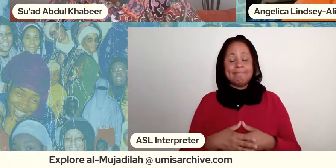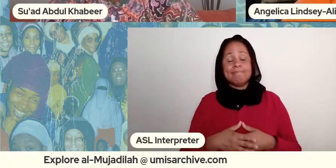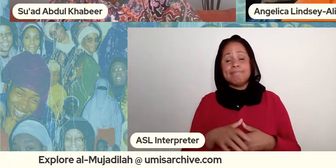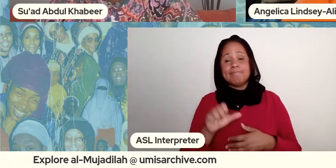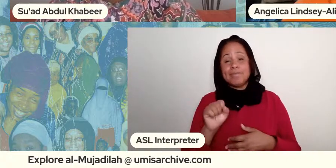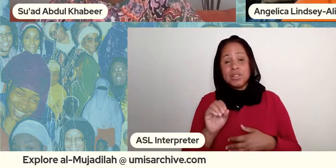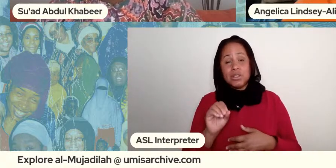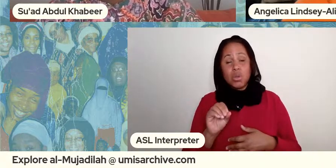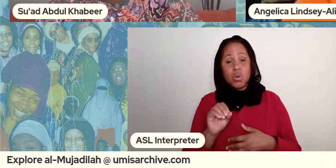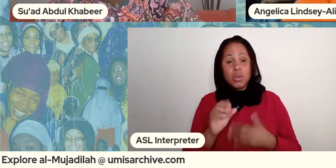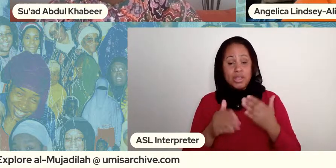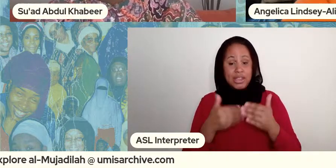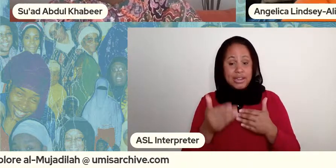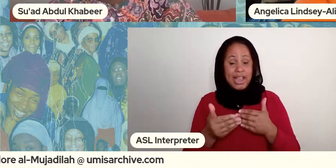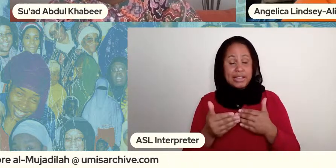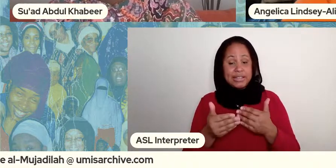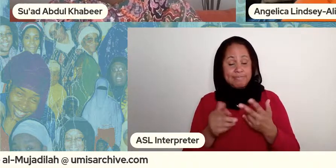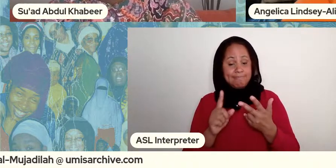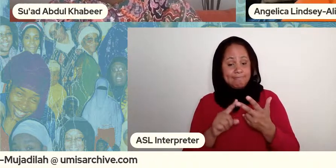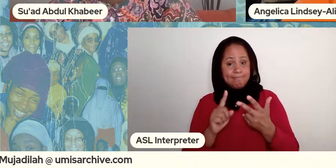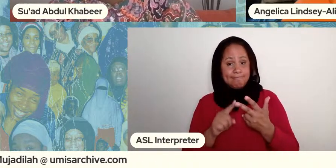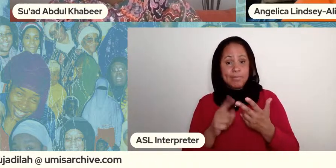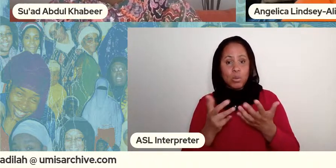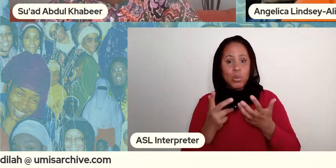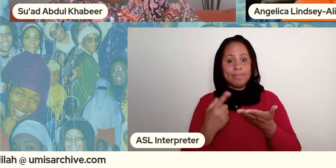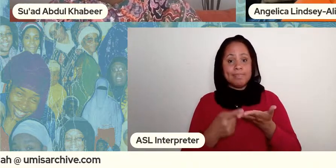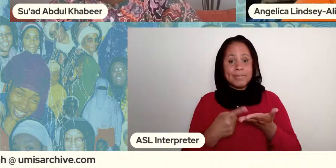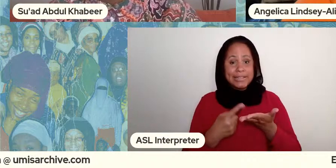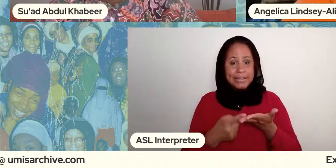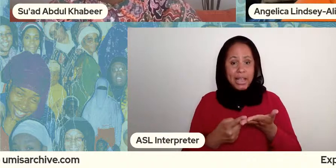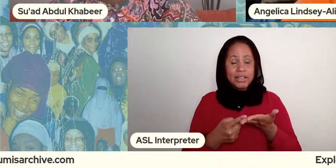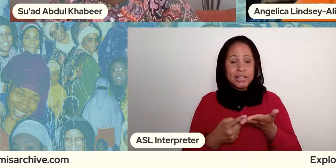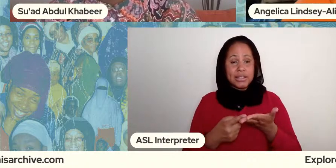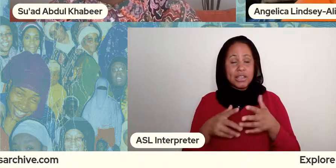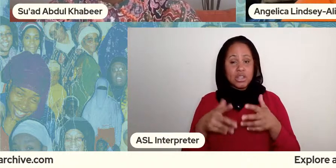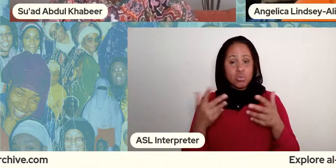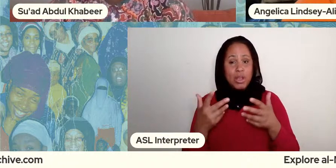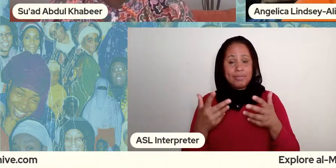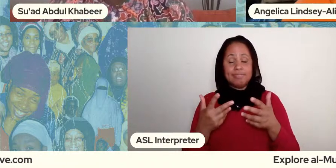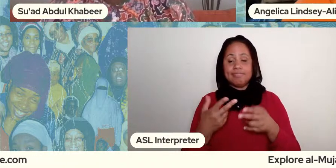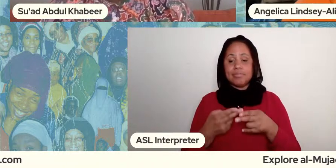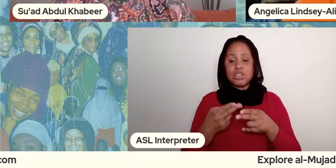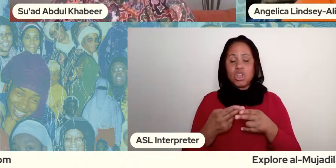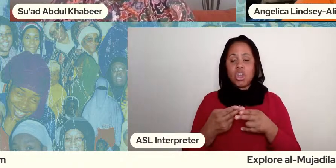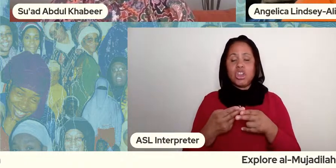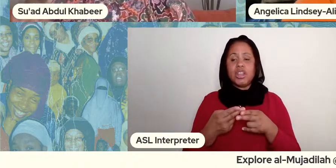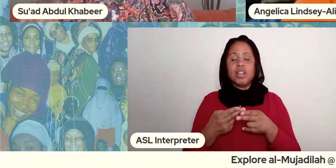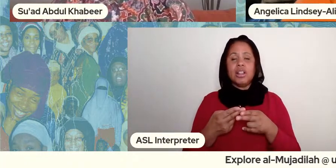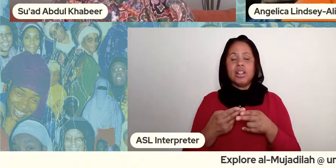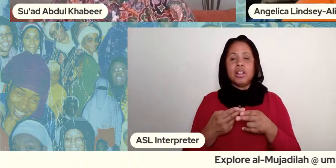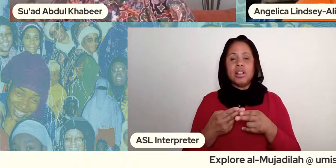the next thing we wanted to just look at was um it's called assessment it's called assessment